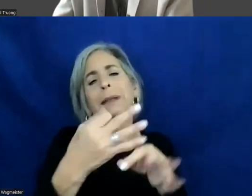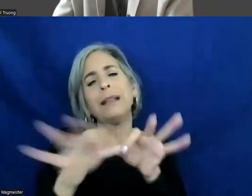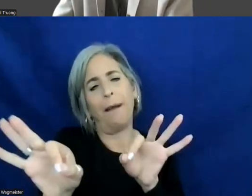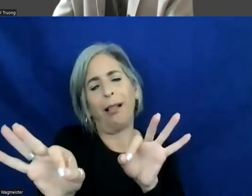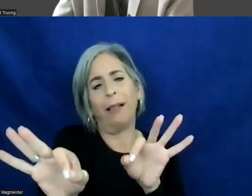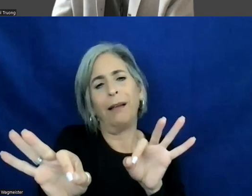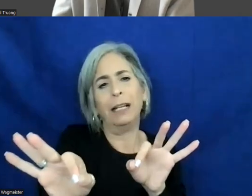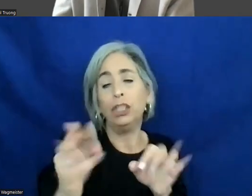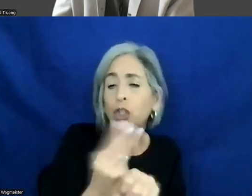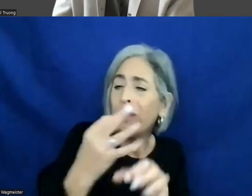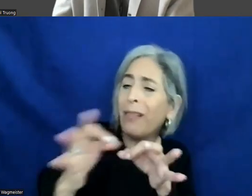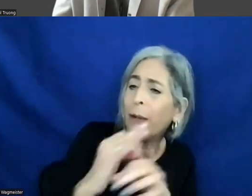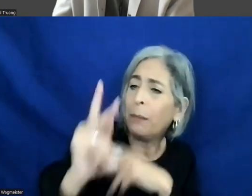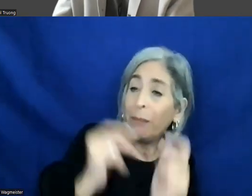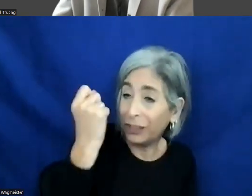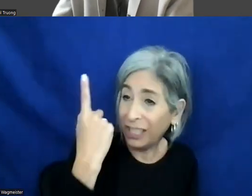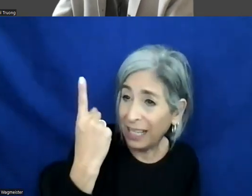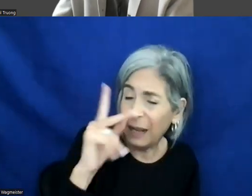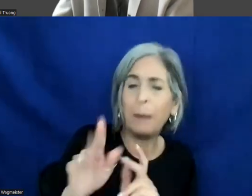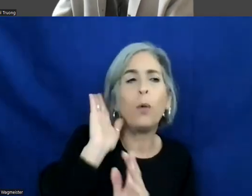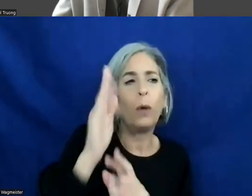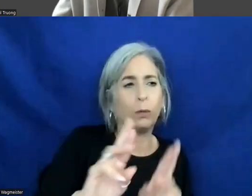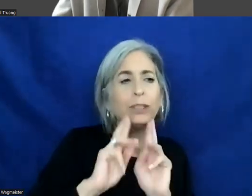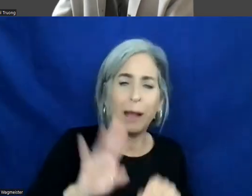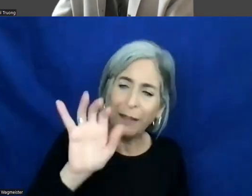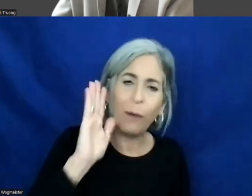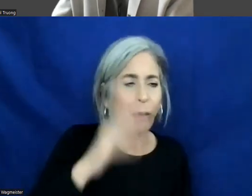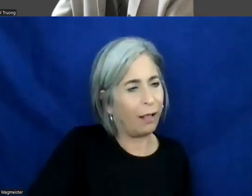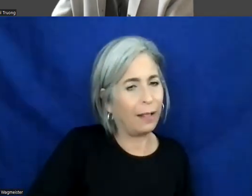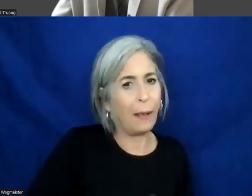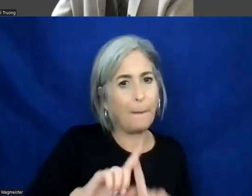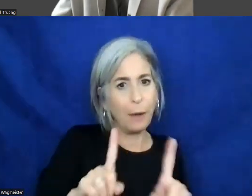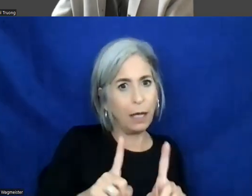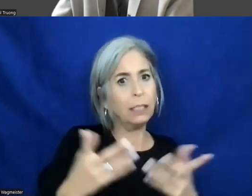can understand and people will respond to that. Really, it is trial and error, like anything